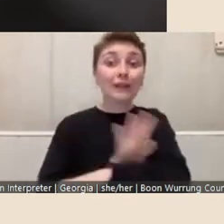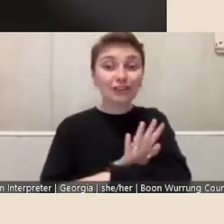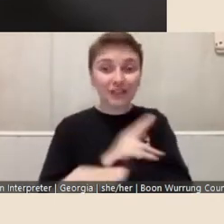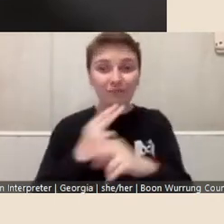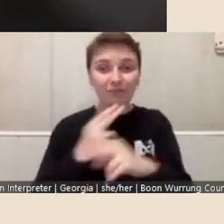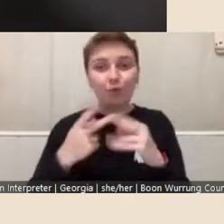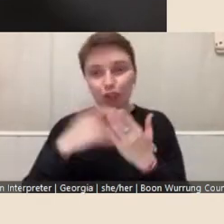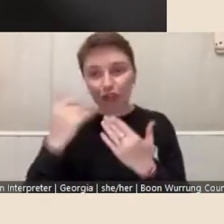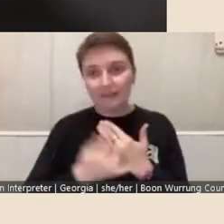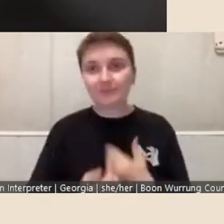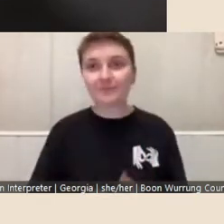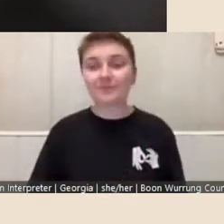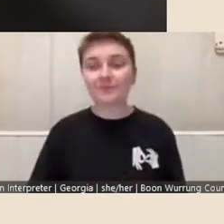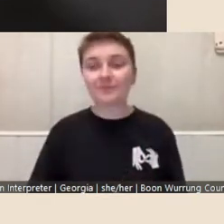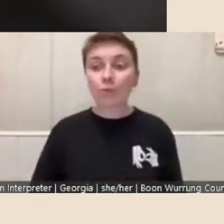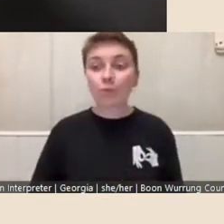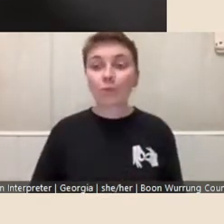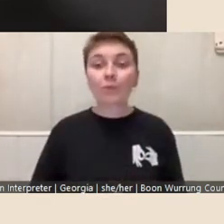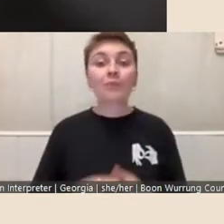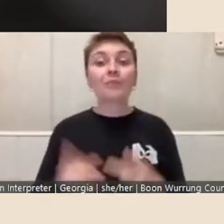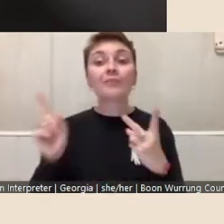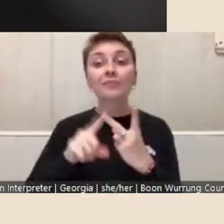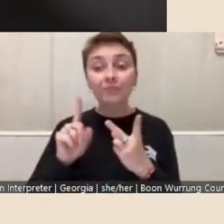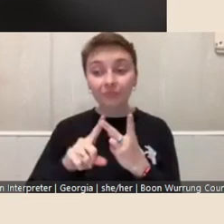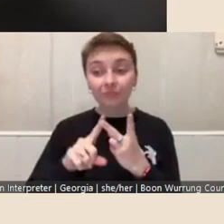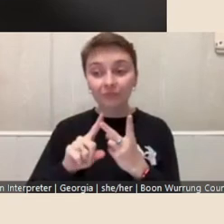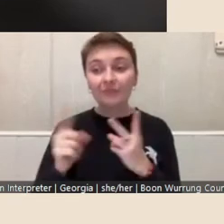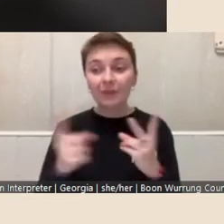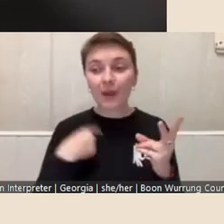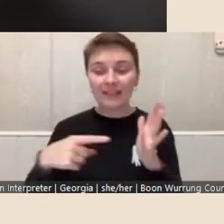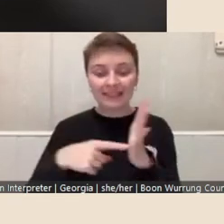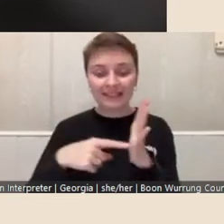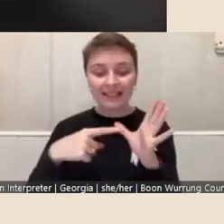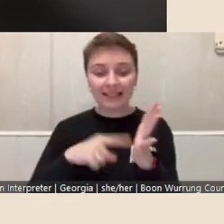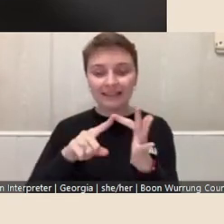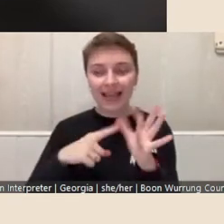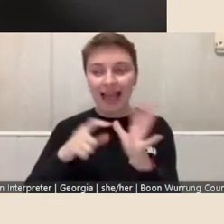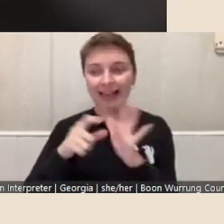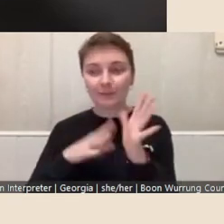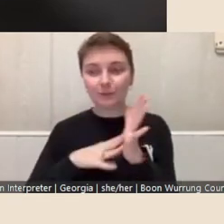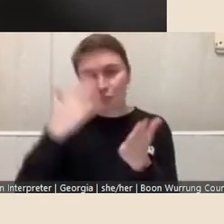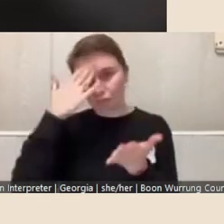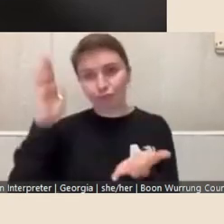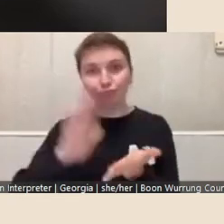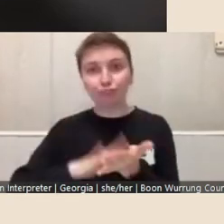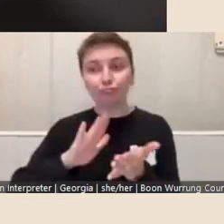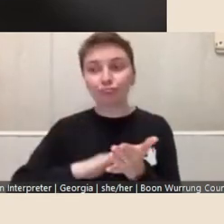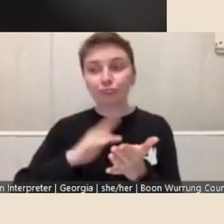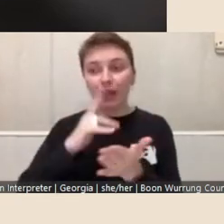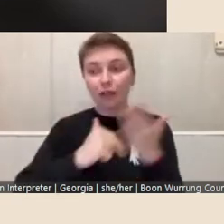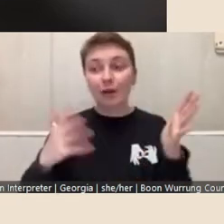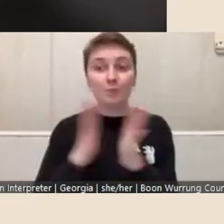Secondly, we've got the Tate Adams Memorial Artist Book Residency at Baldessin Press Studios.